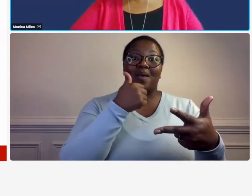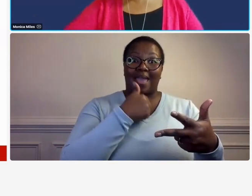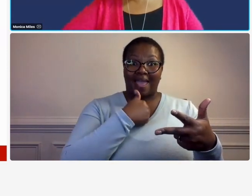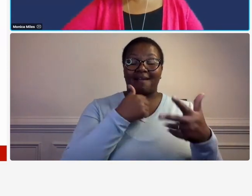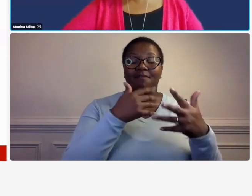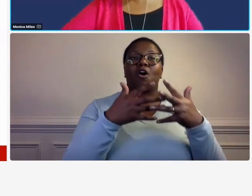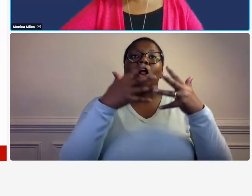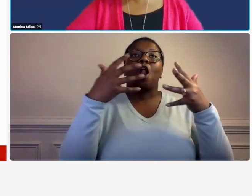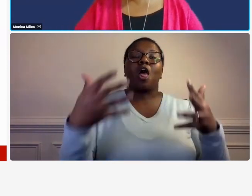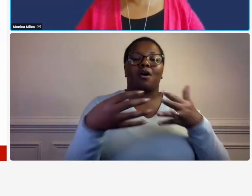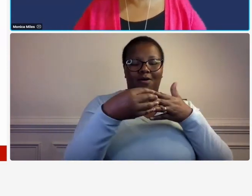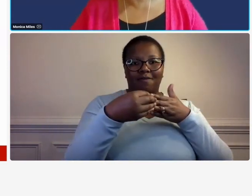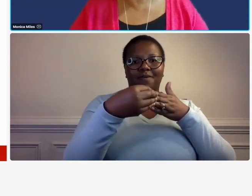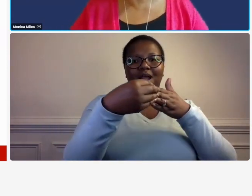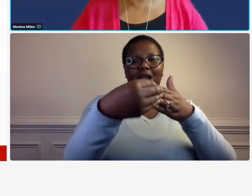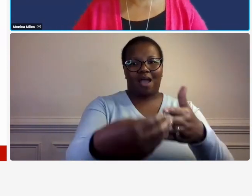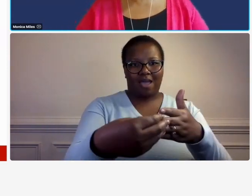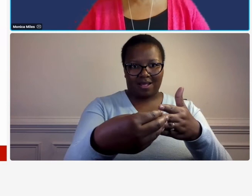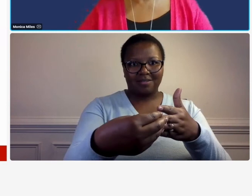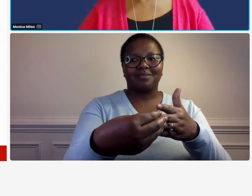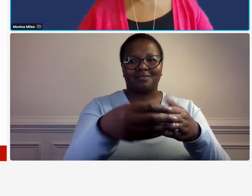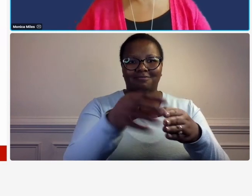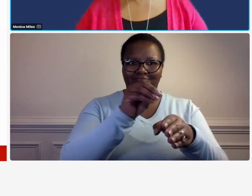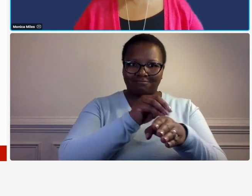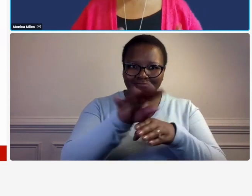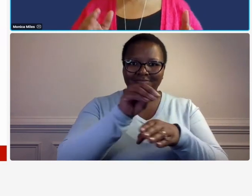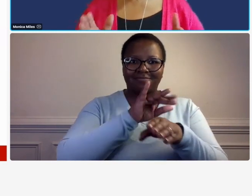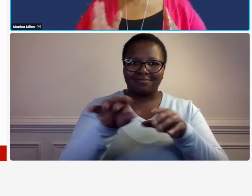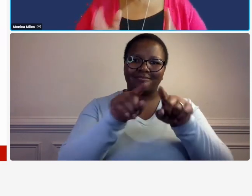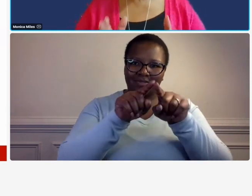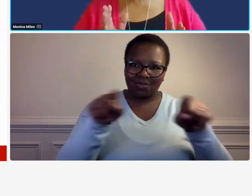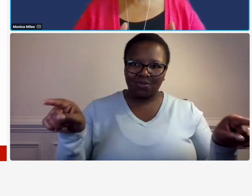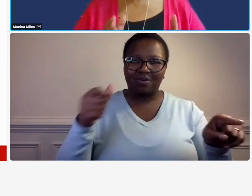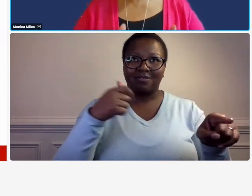like an hour and a half hour and 45 minutes of me talking but there are guys there's guidance out